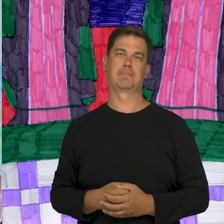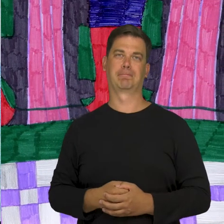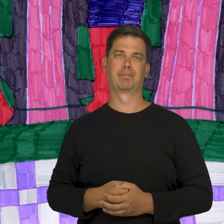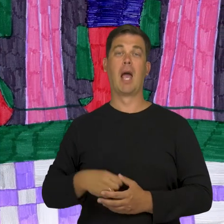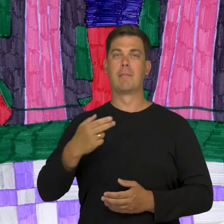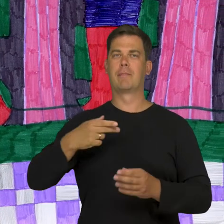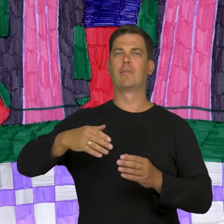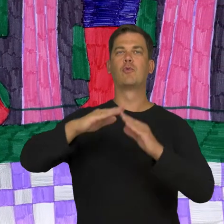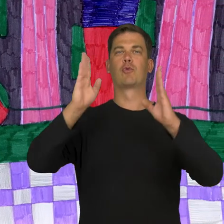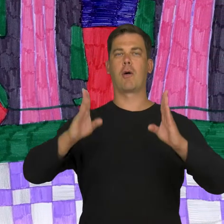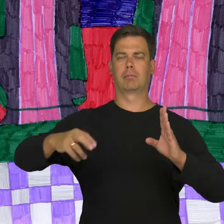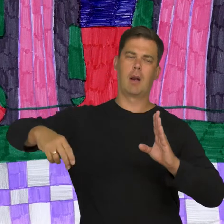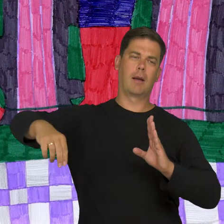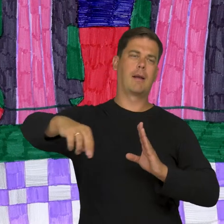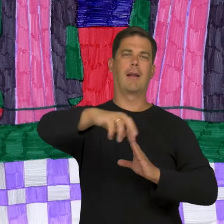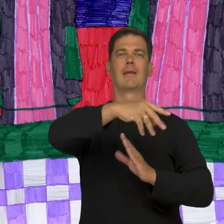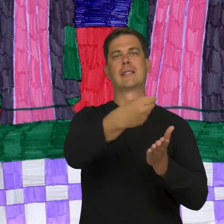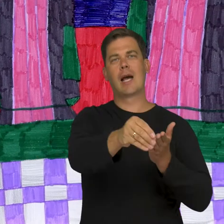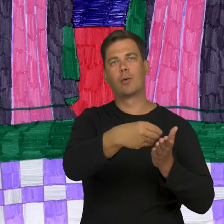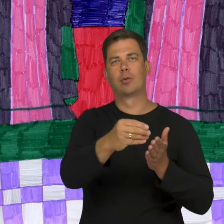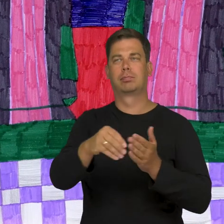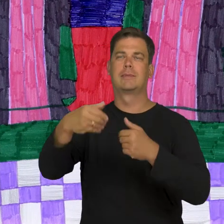We were walking around the house, went shopping and on walks.